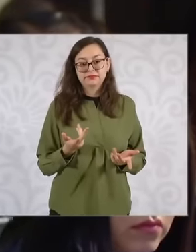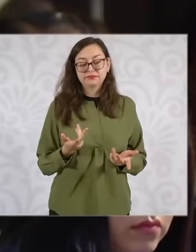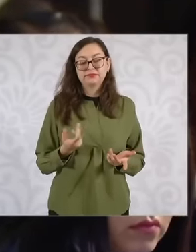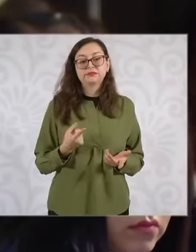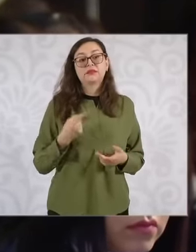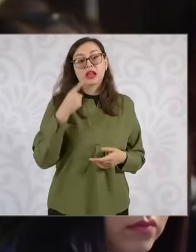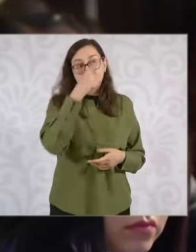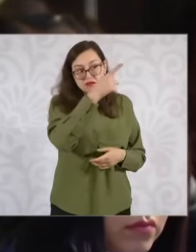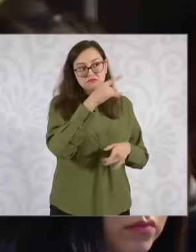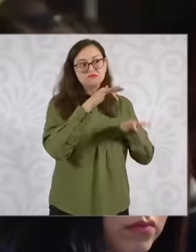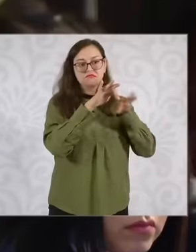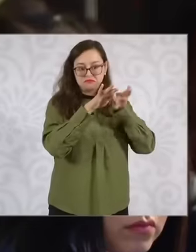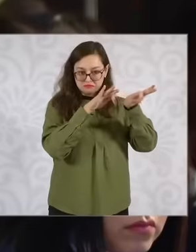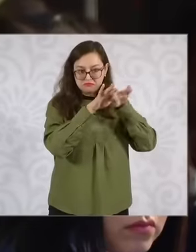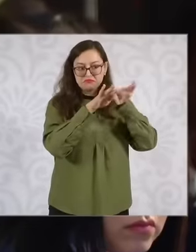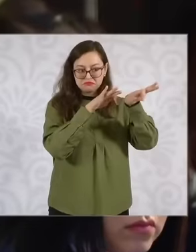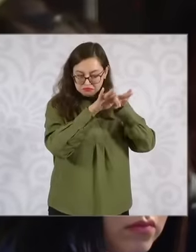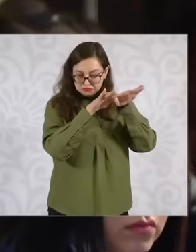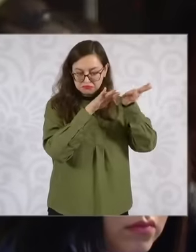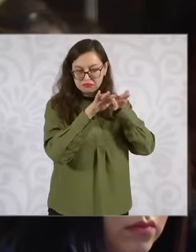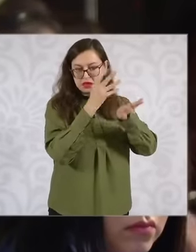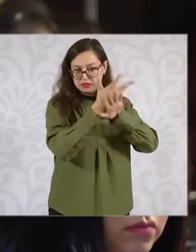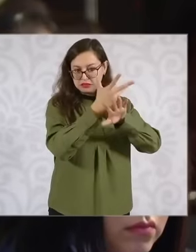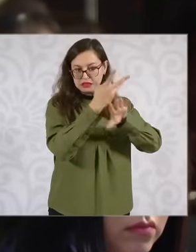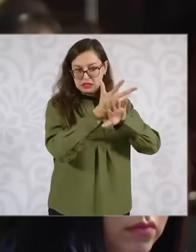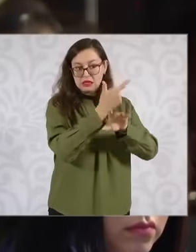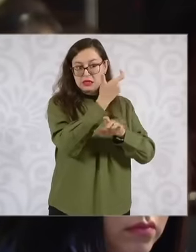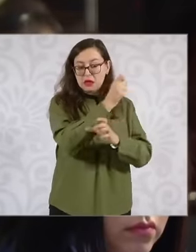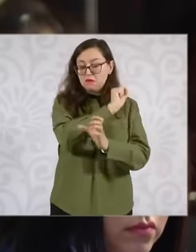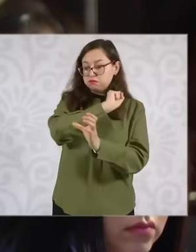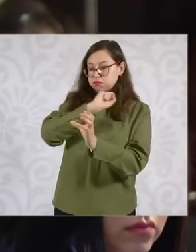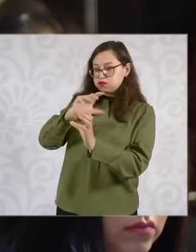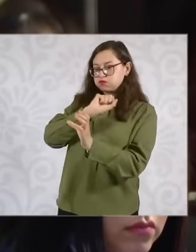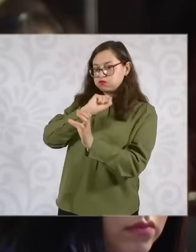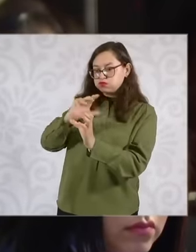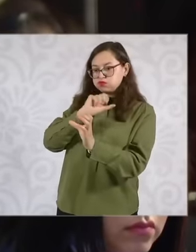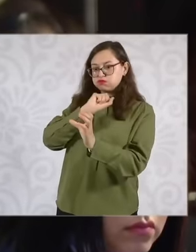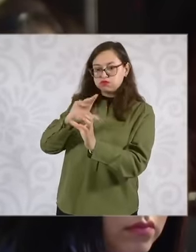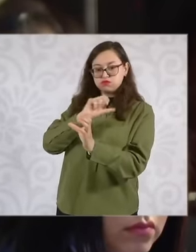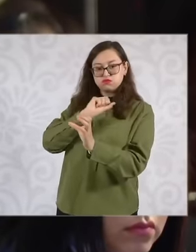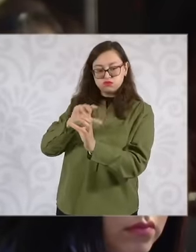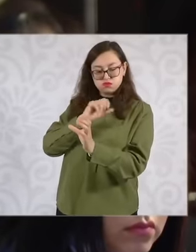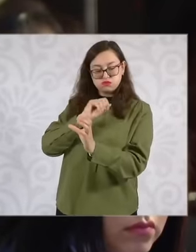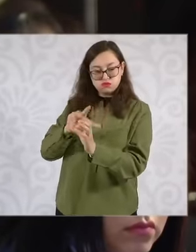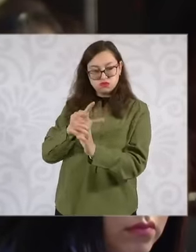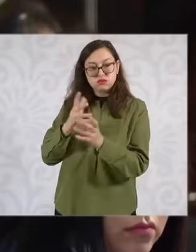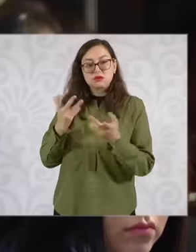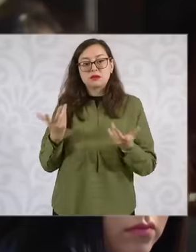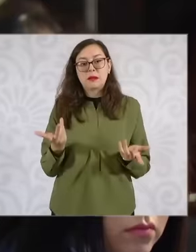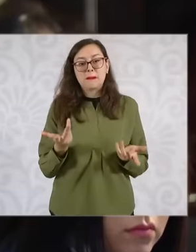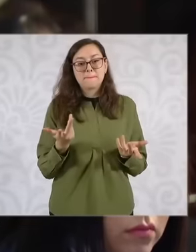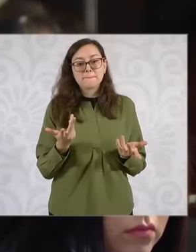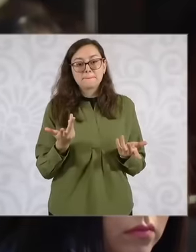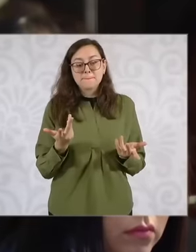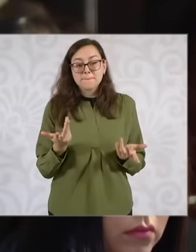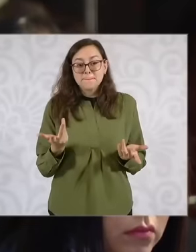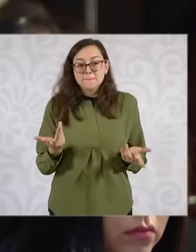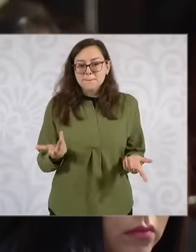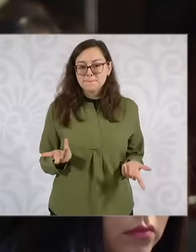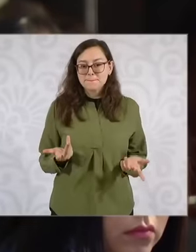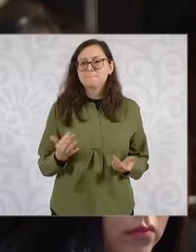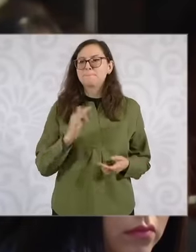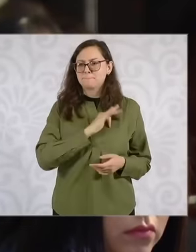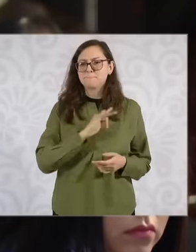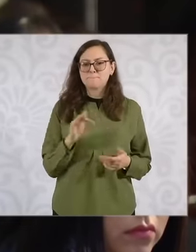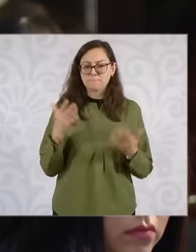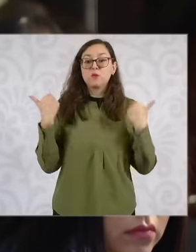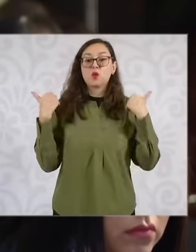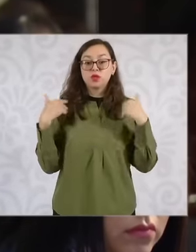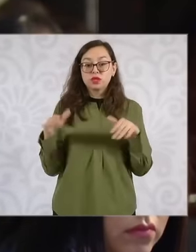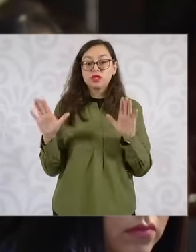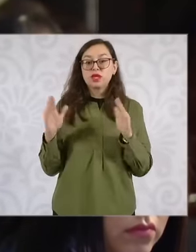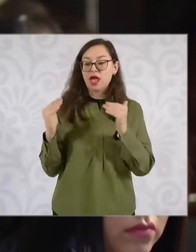already making a living on the issue of remittances but then they say we can buy but they have done a lot of fraud on us